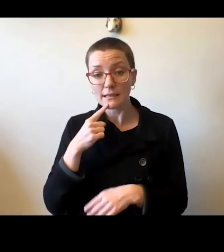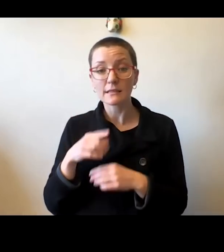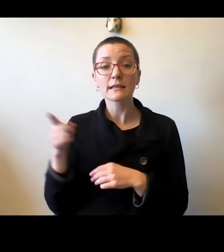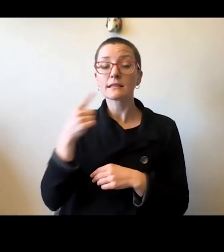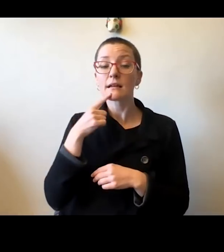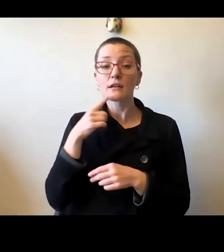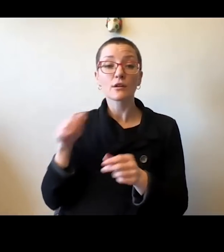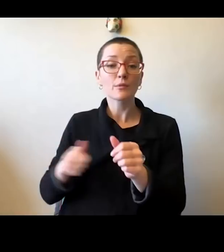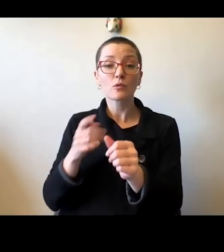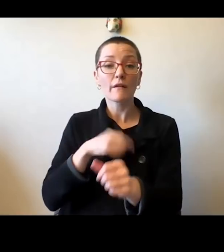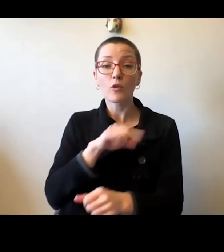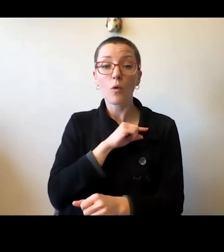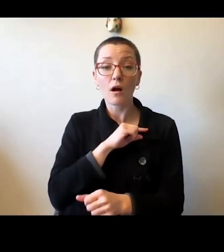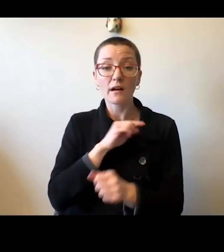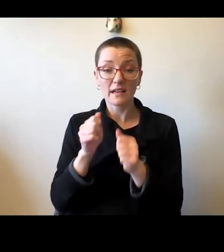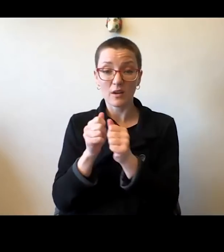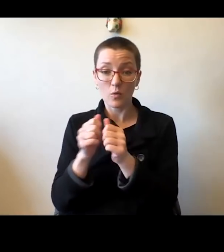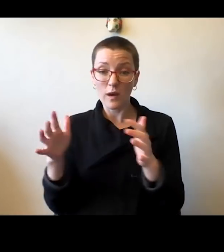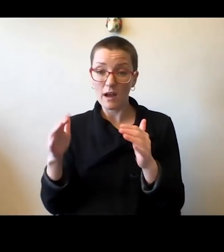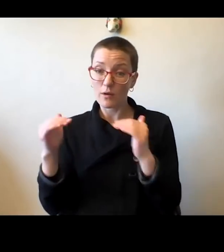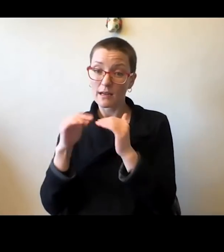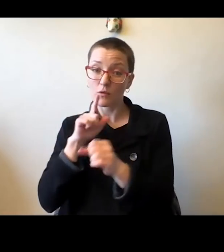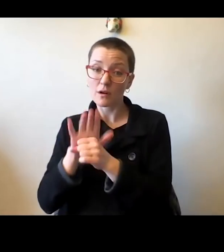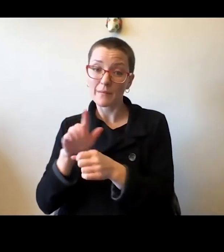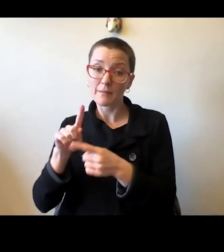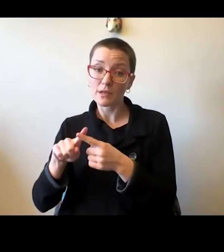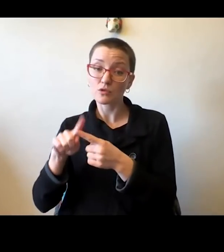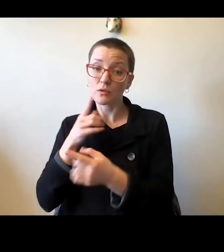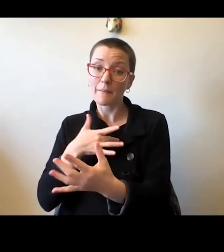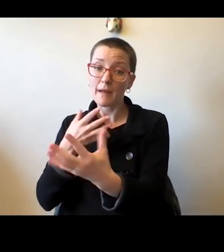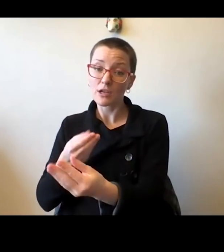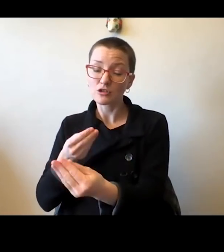to compassion will never be acceptable here at Illinois.